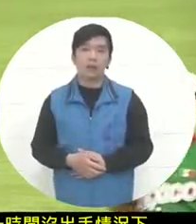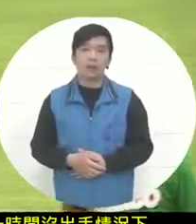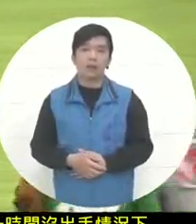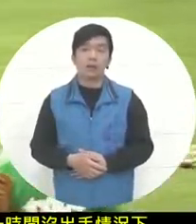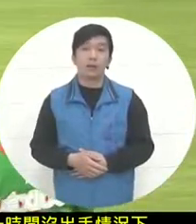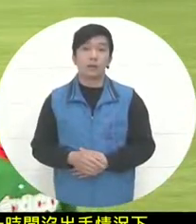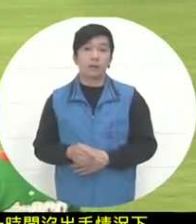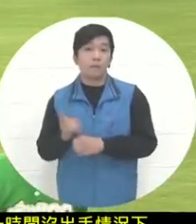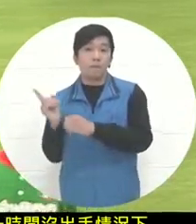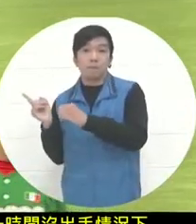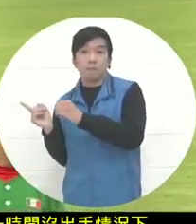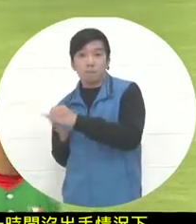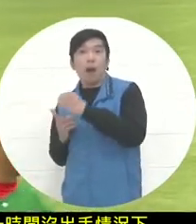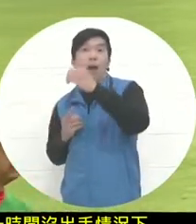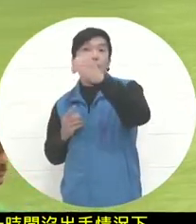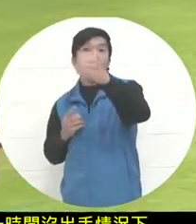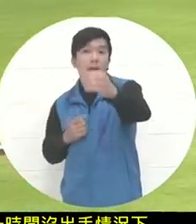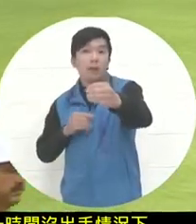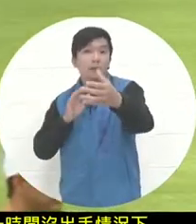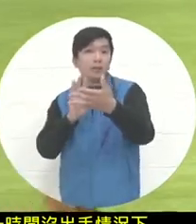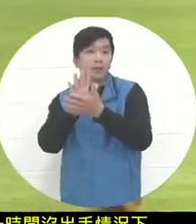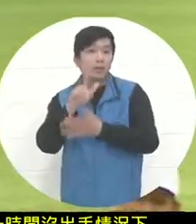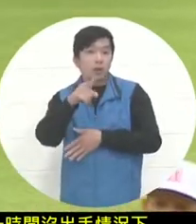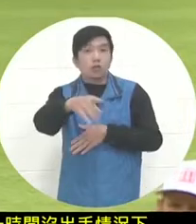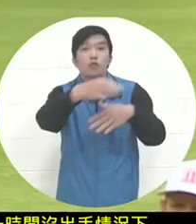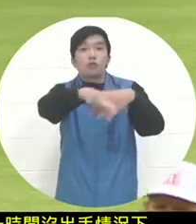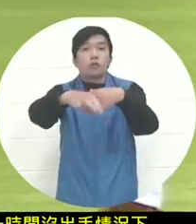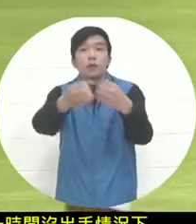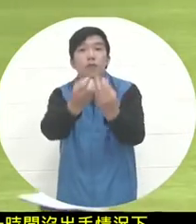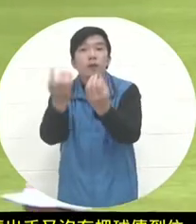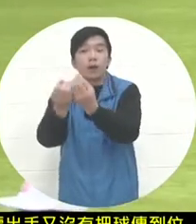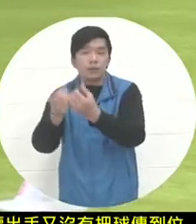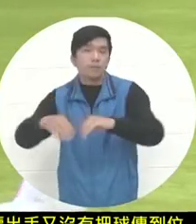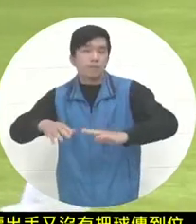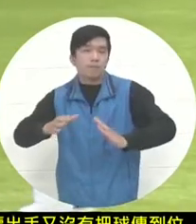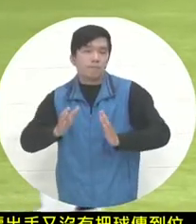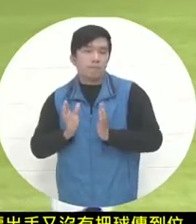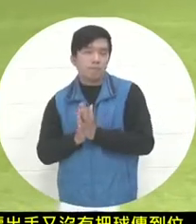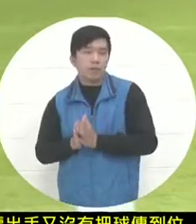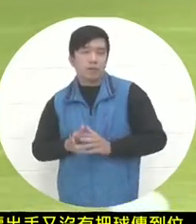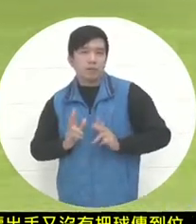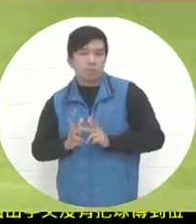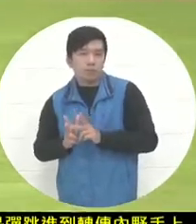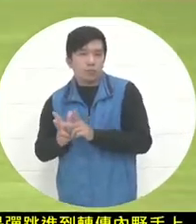So at first, Anna's benzman went around 4 bases and returned to home plate when the opponent made a mistake late.